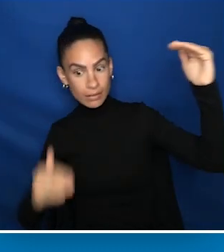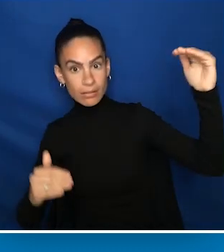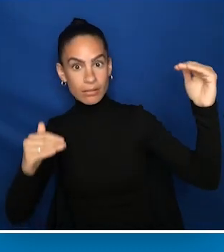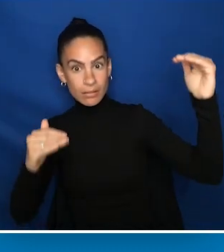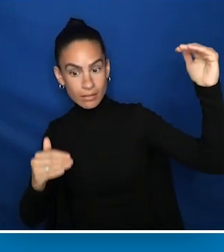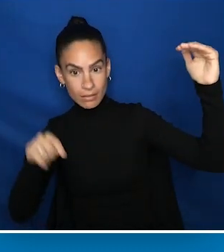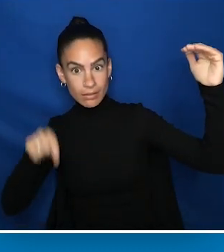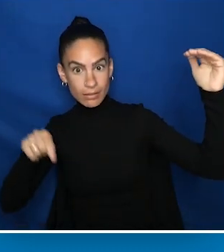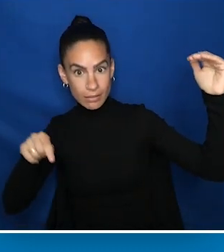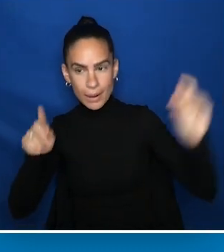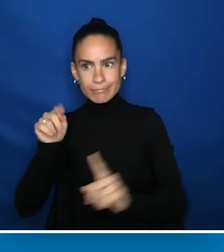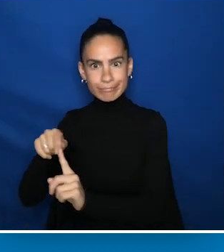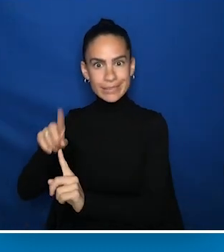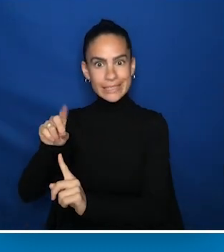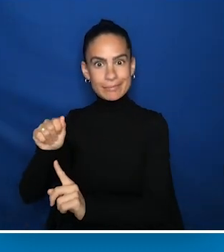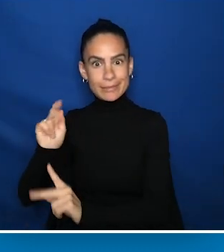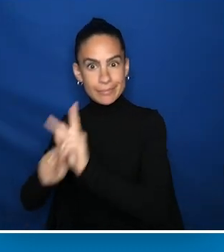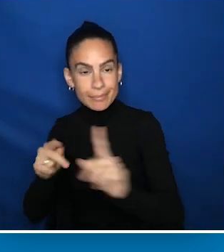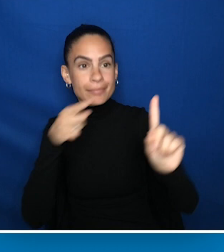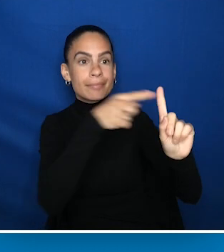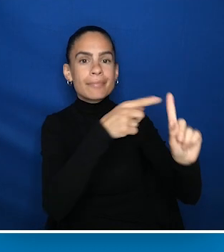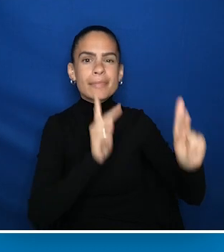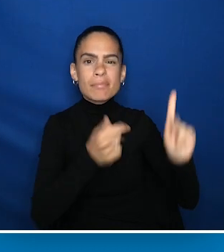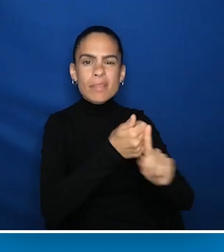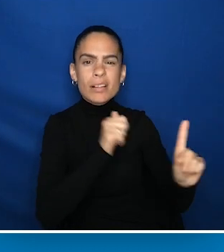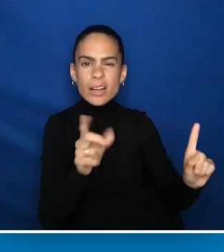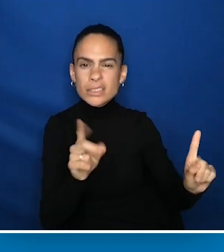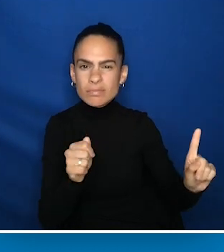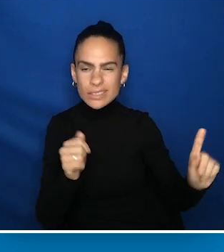existing between people with disabilities and our non-disabled counterparts.